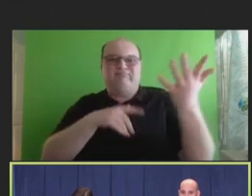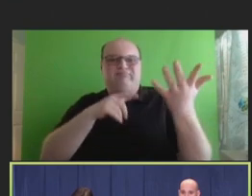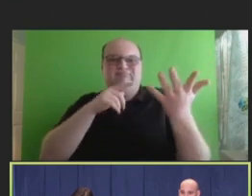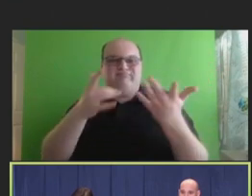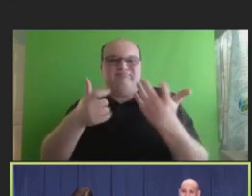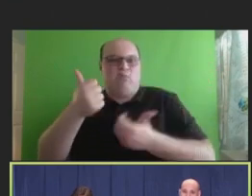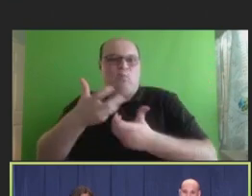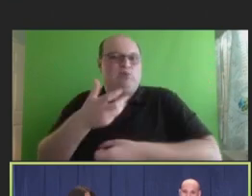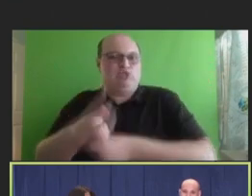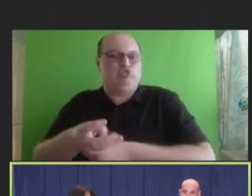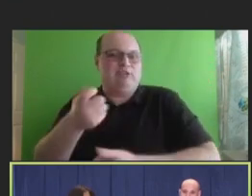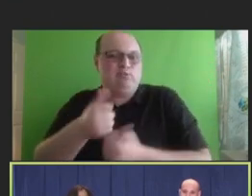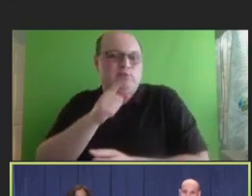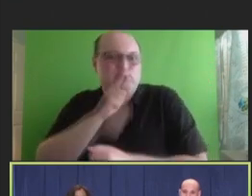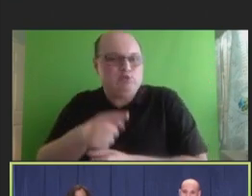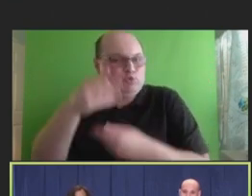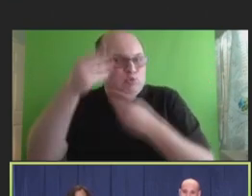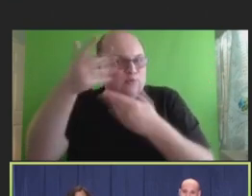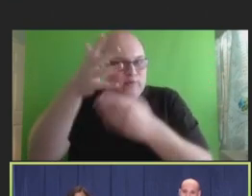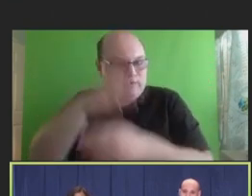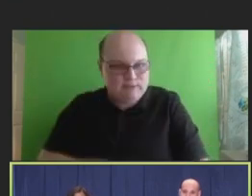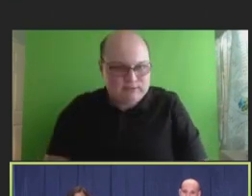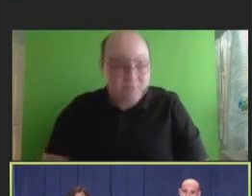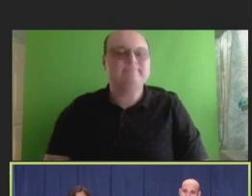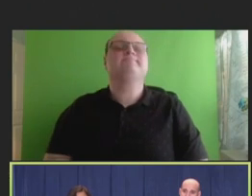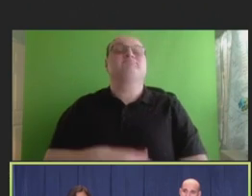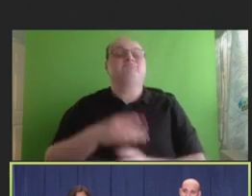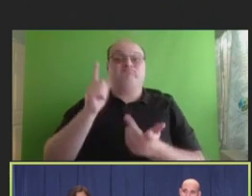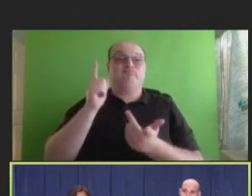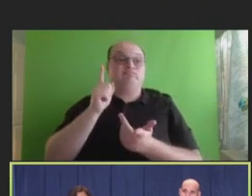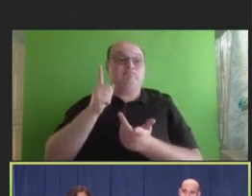have really taken a hit when it comes to public trust. And so, I think, we need to really